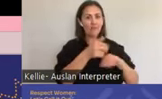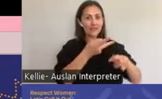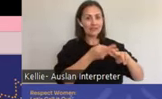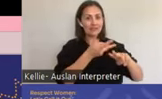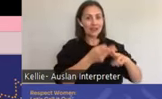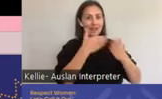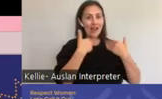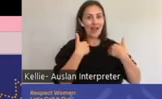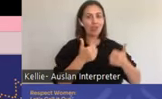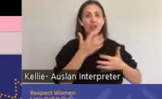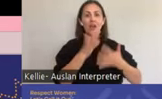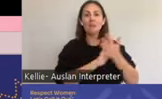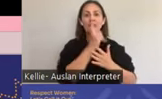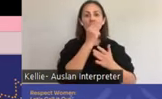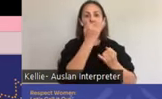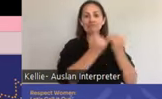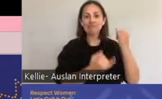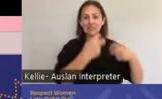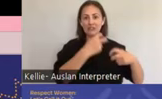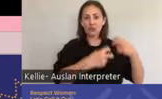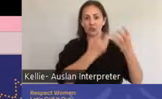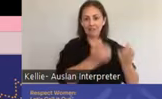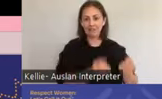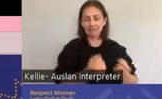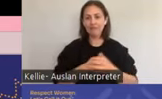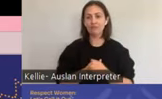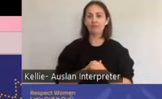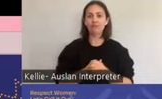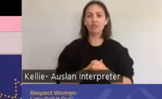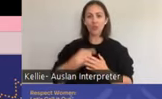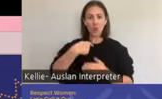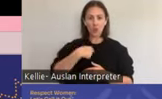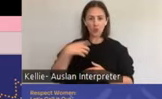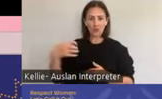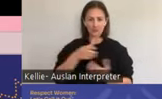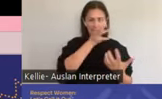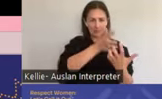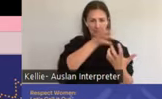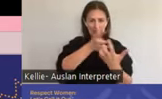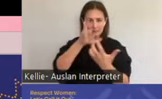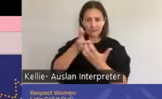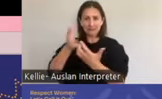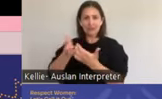framework to recognize these. Different needs by considering how people may experience multiple